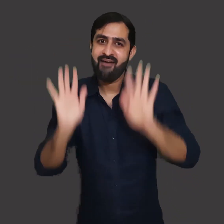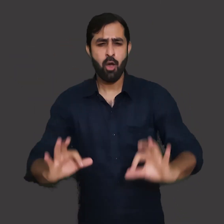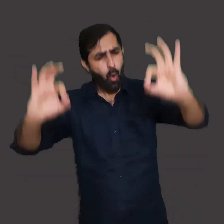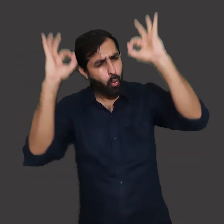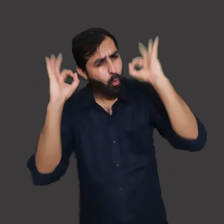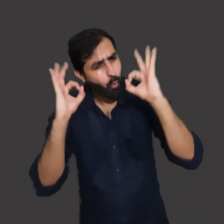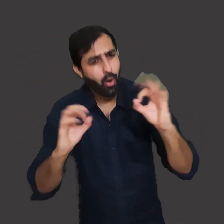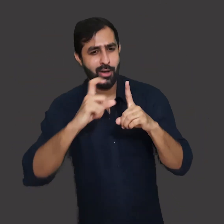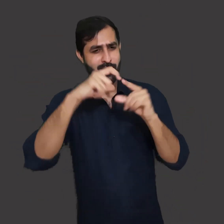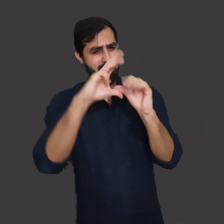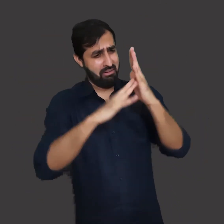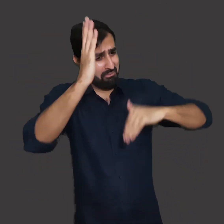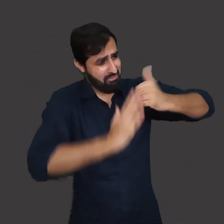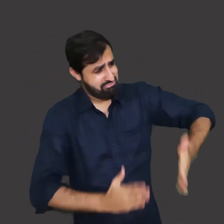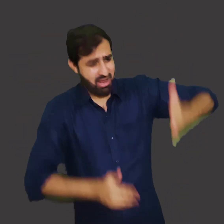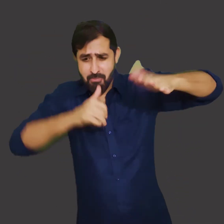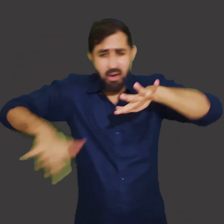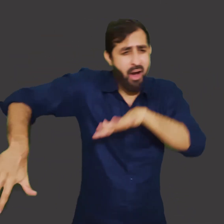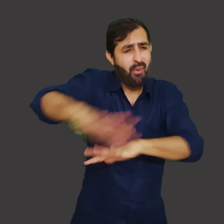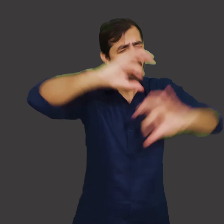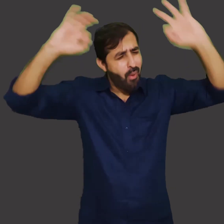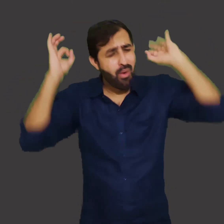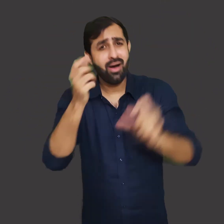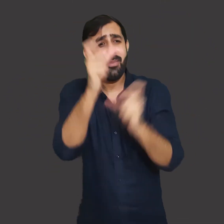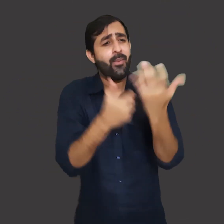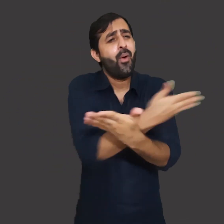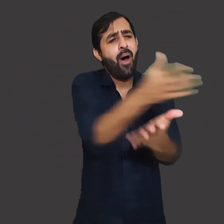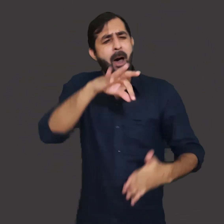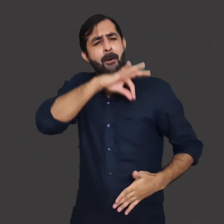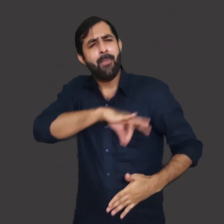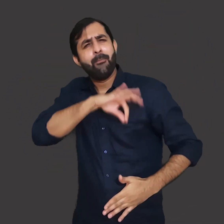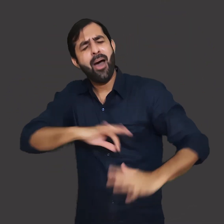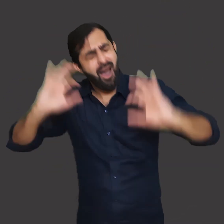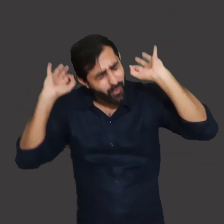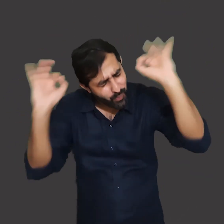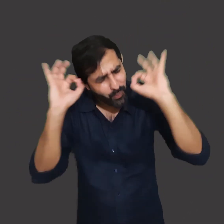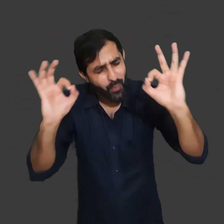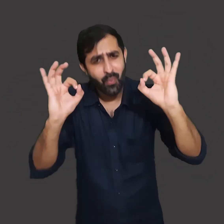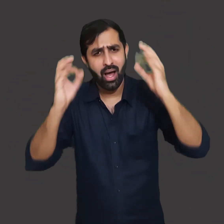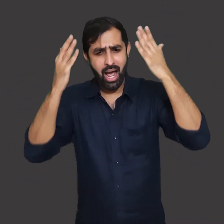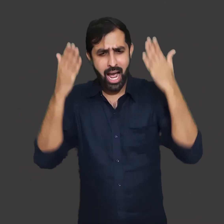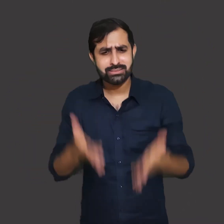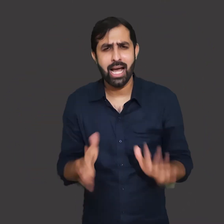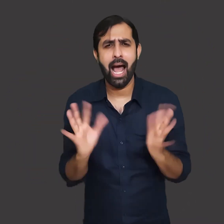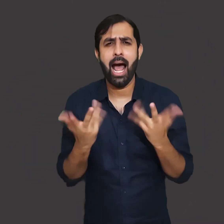when the government had talked many times about the advantages of building dams. They said it would be very useful for us.